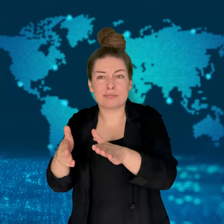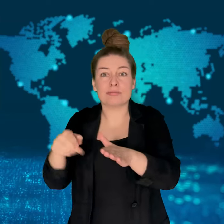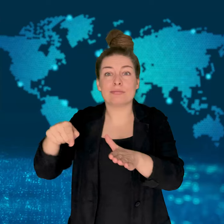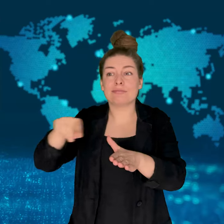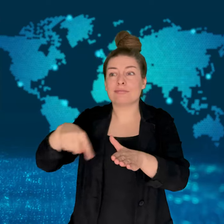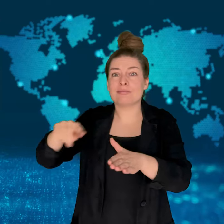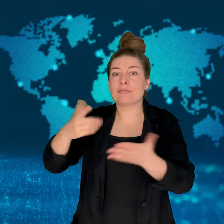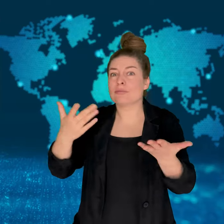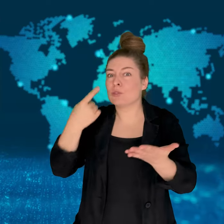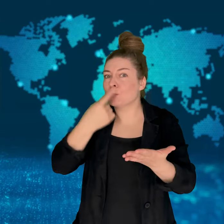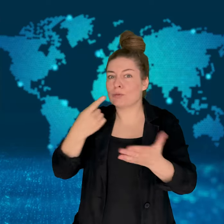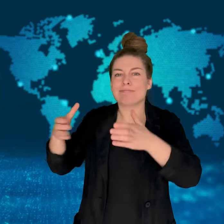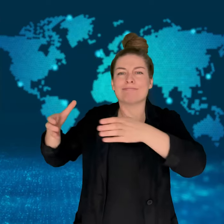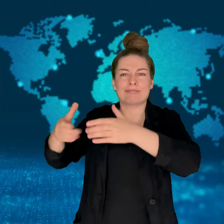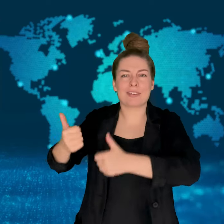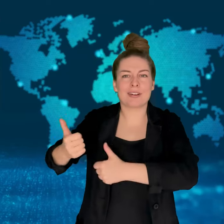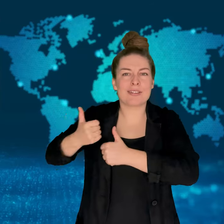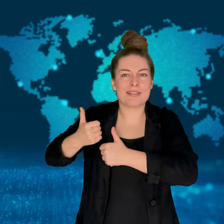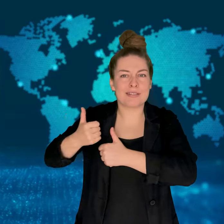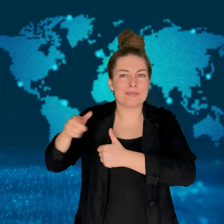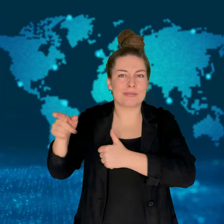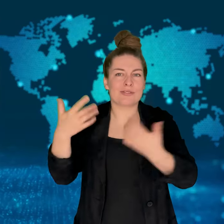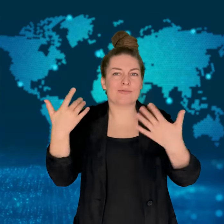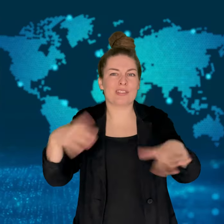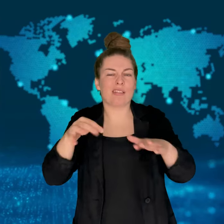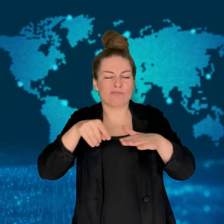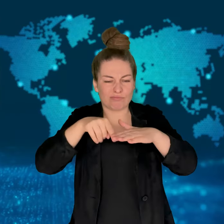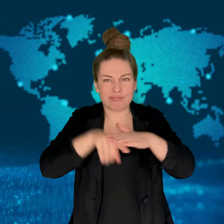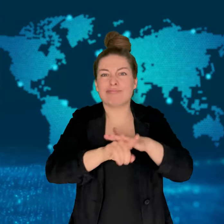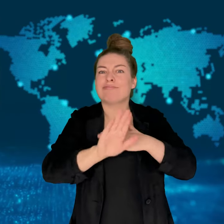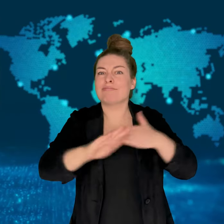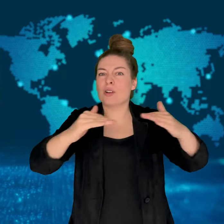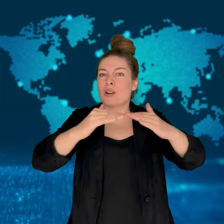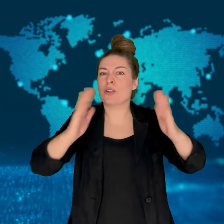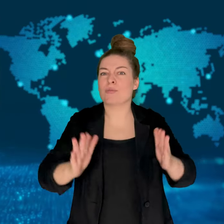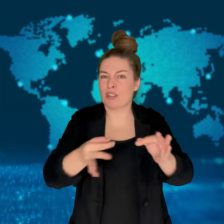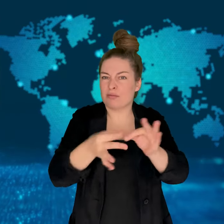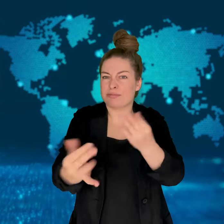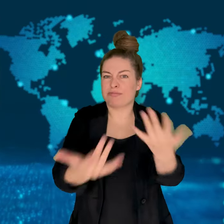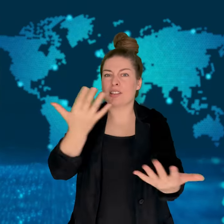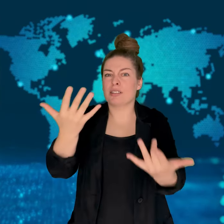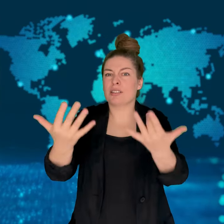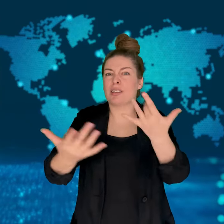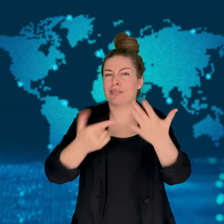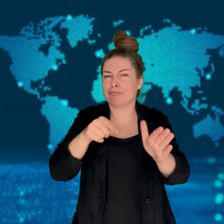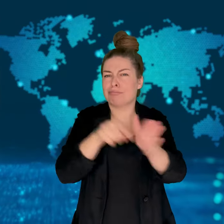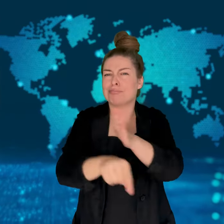The attacks, described by several witnesses, happened around 40 years ago.